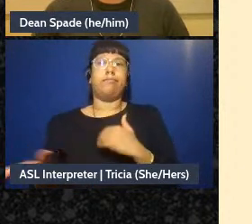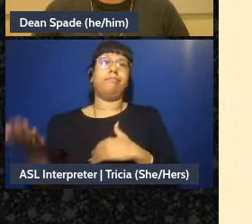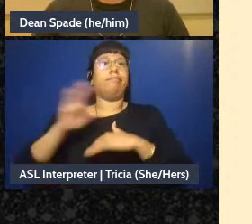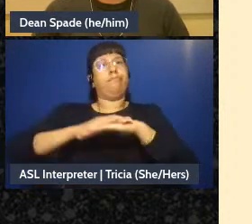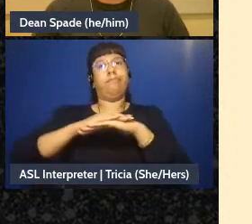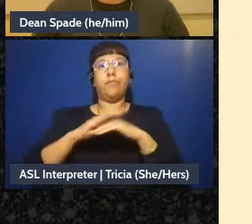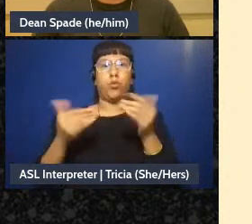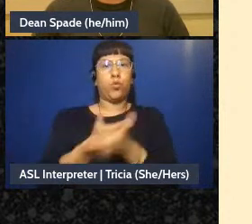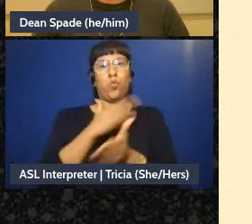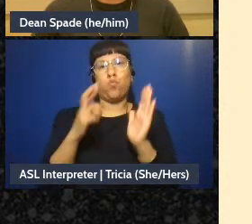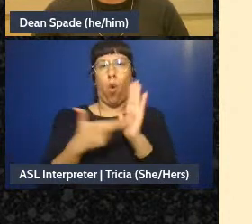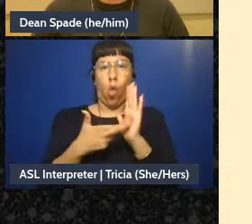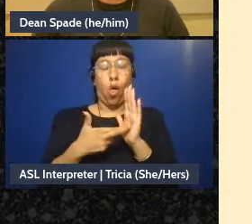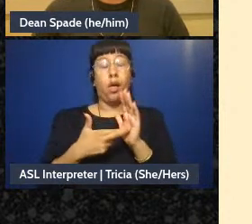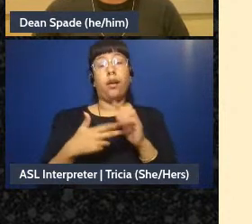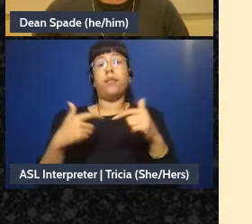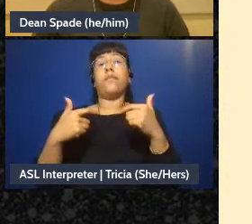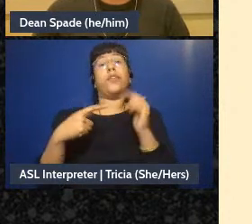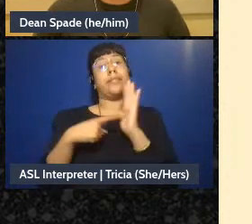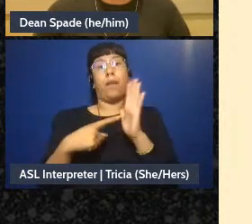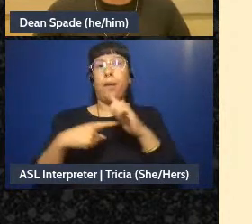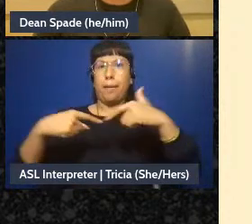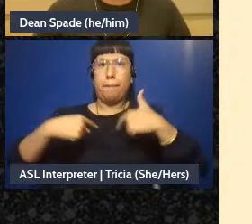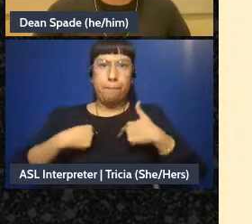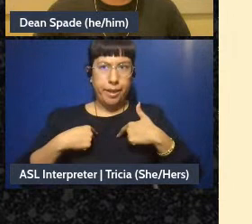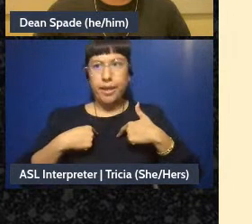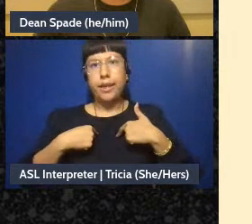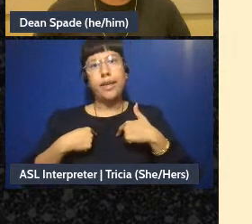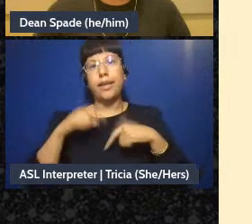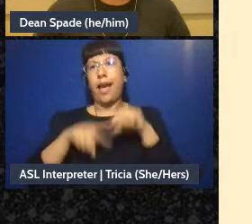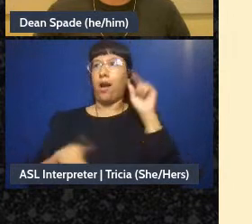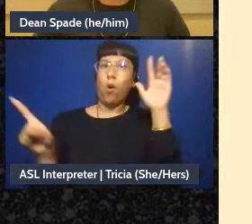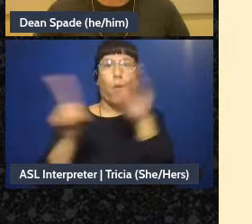the community and tell them “oh yeah, the group will be there on Wednesday, too, without asking